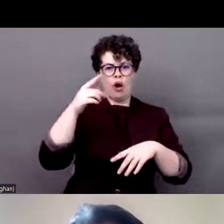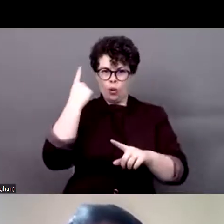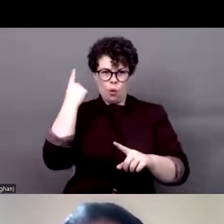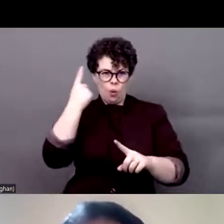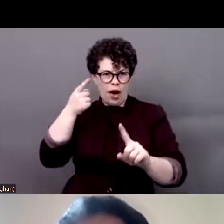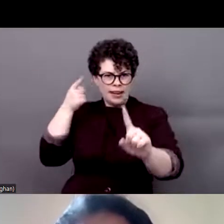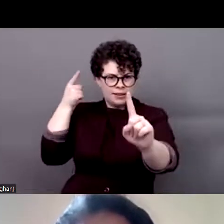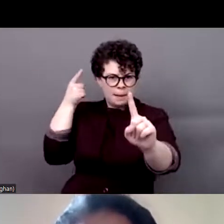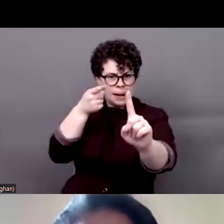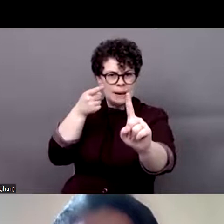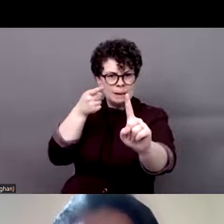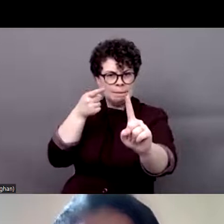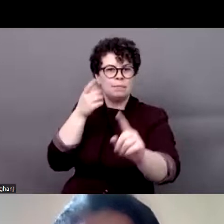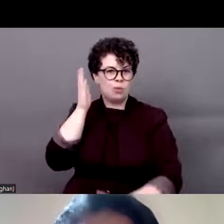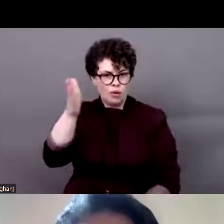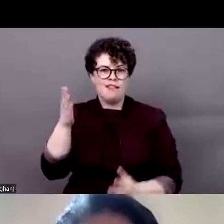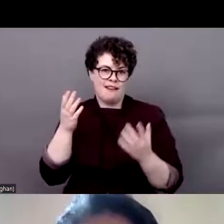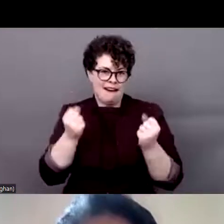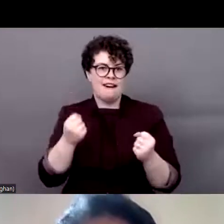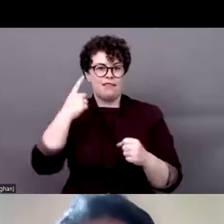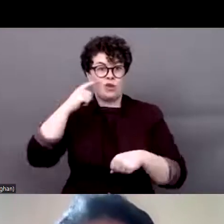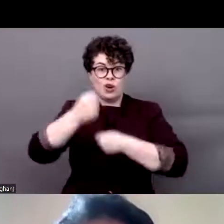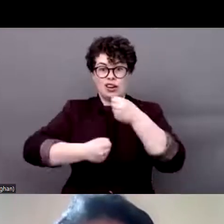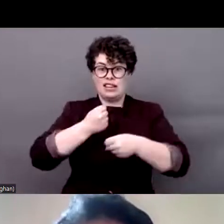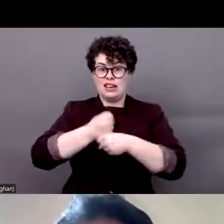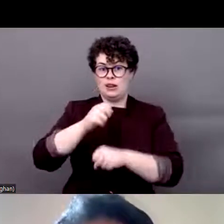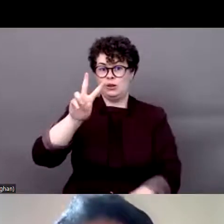one common thing to do in 2022.